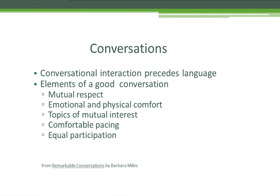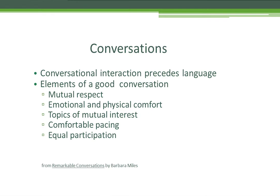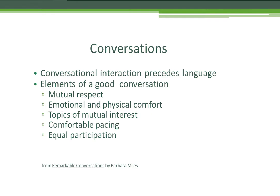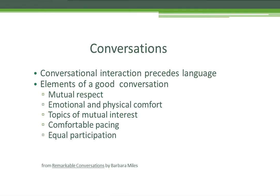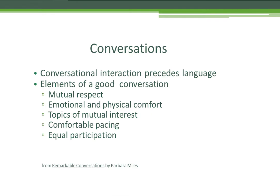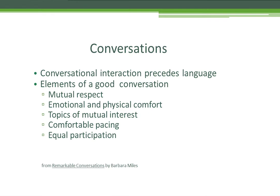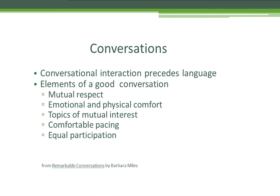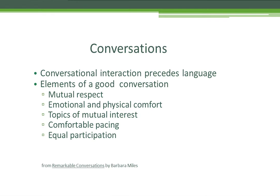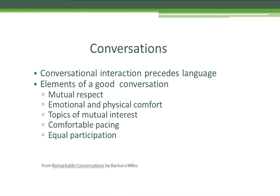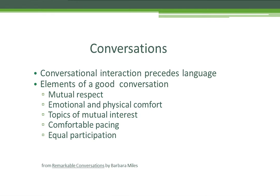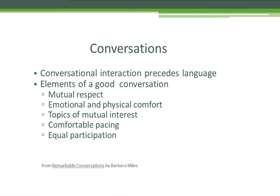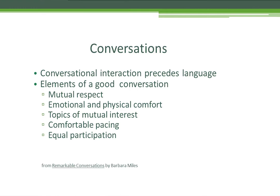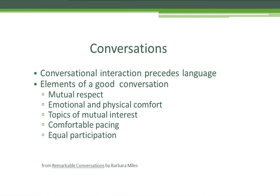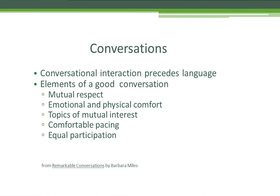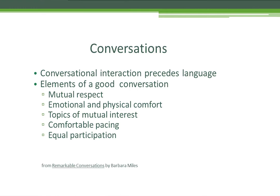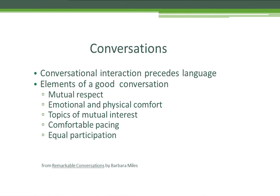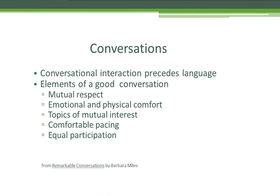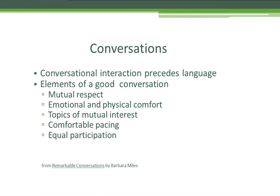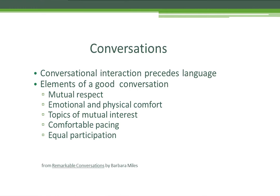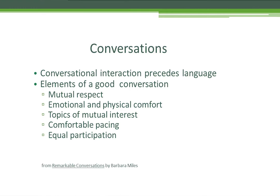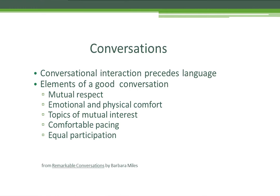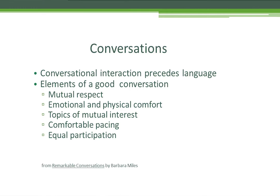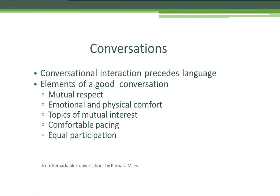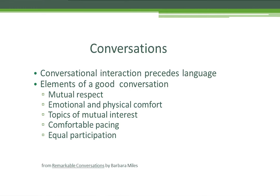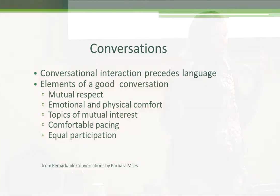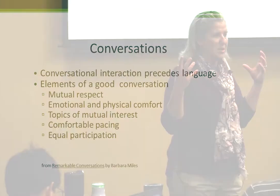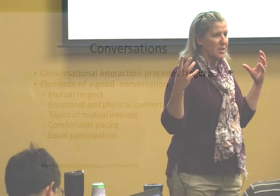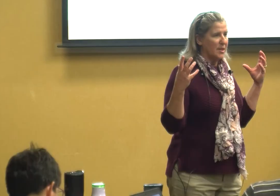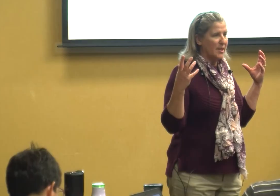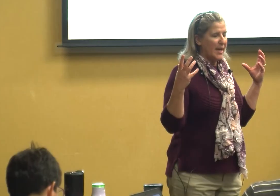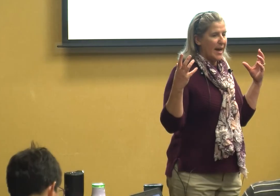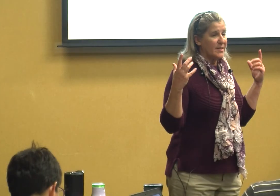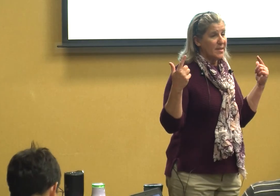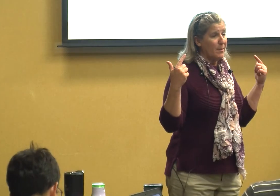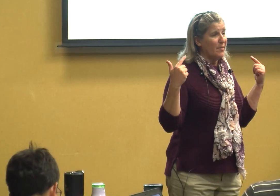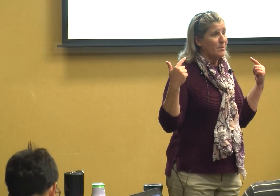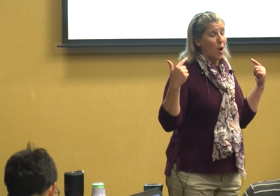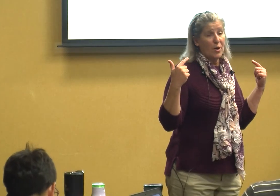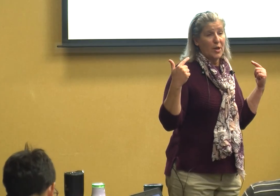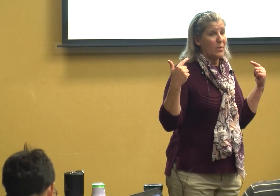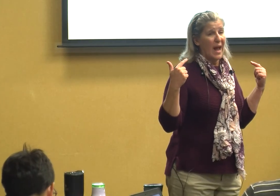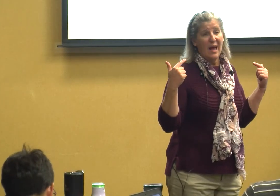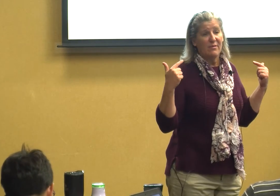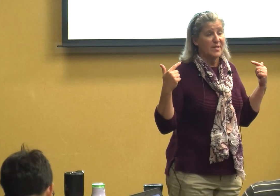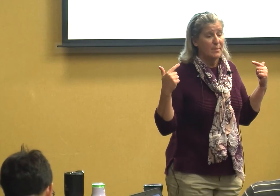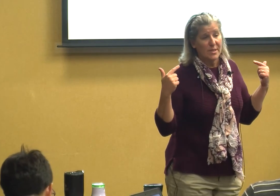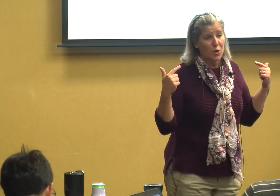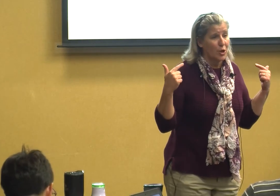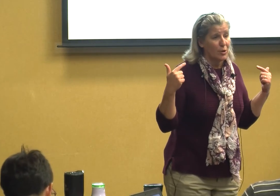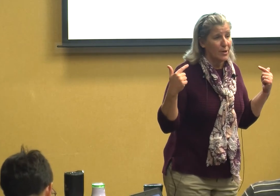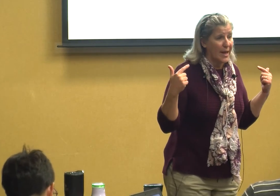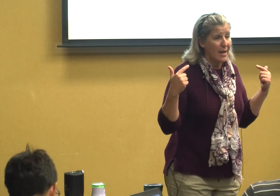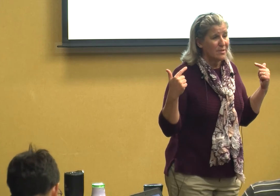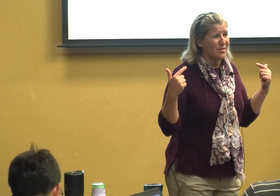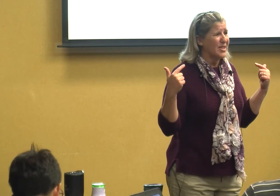their vestibular systems are whack out and some of them don't have semicircular canals so they